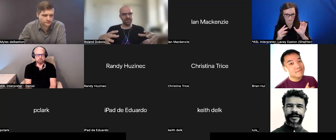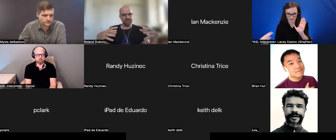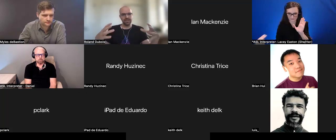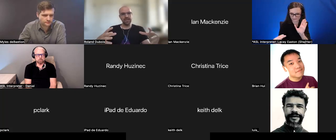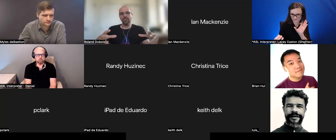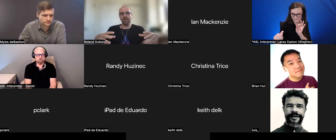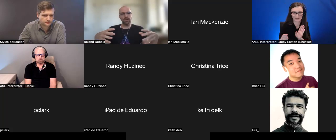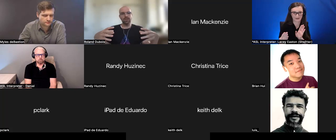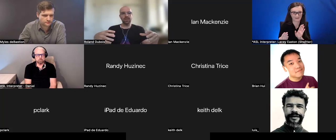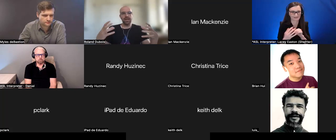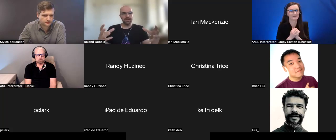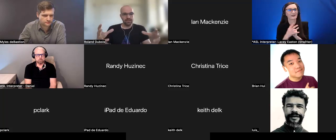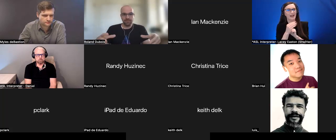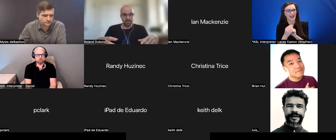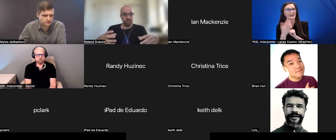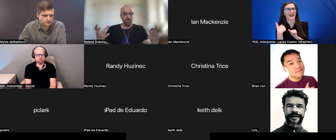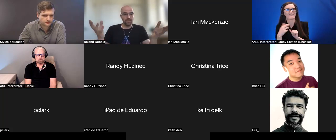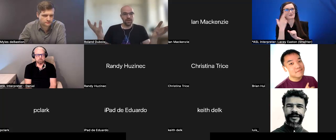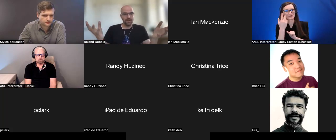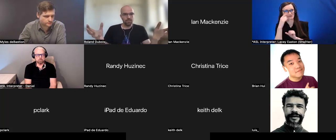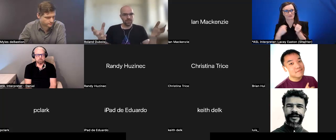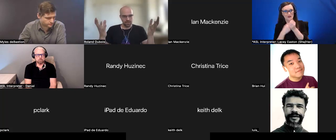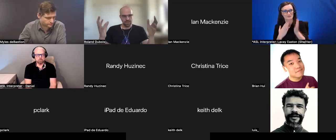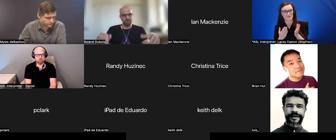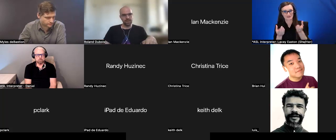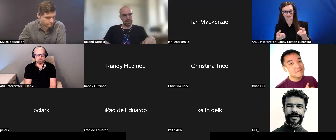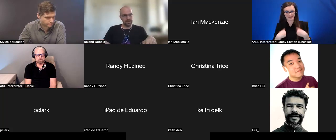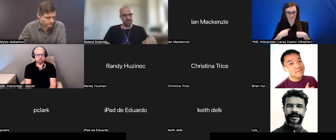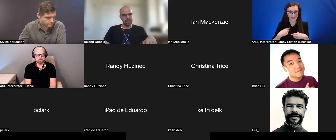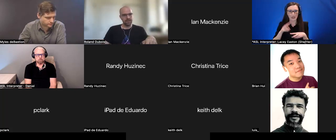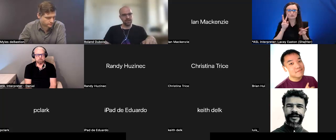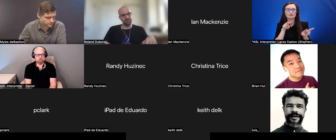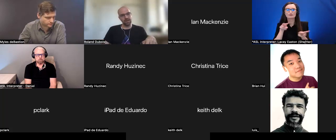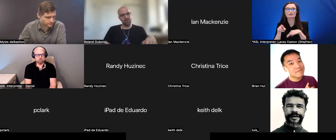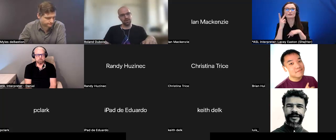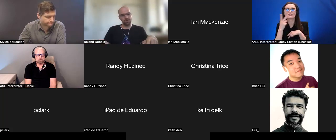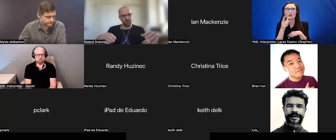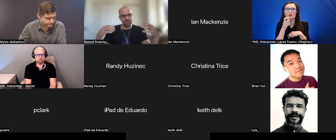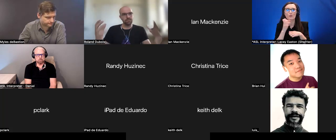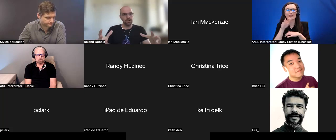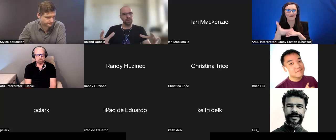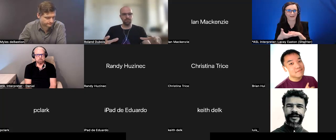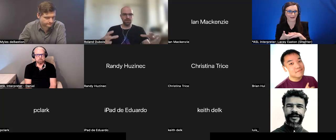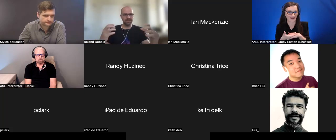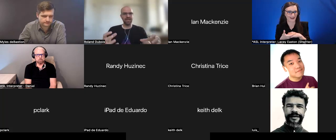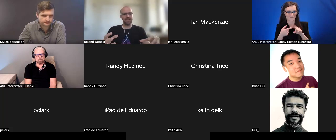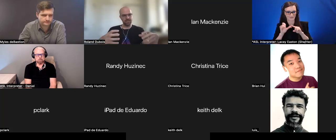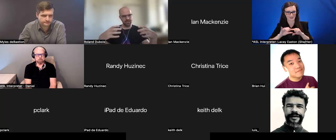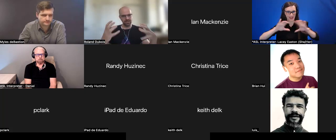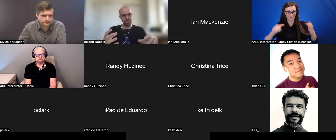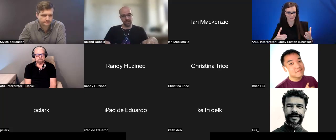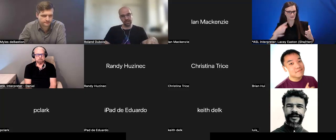and see the next employee, potentially, in the crowd of very smart people, engaged and energetic.